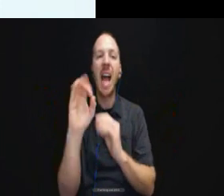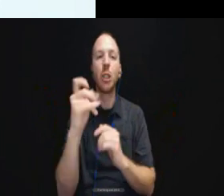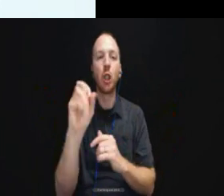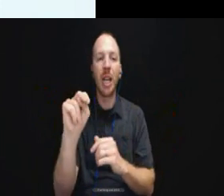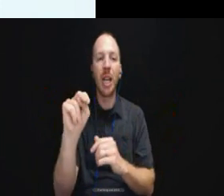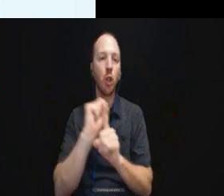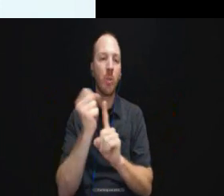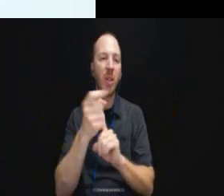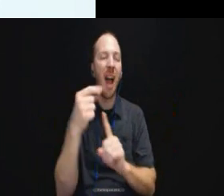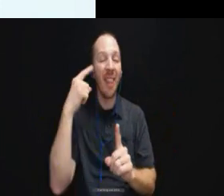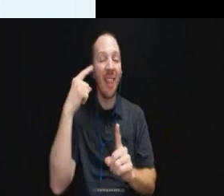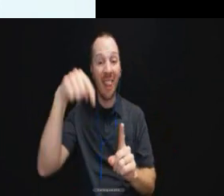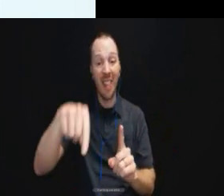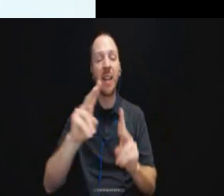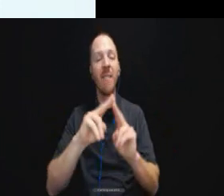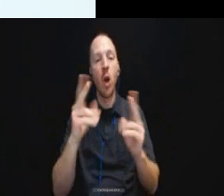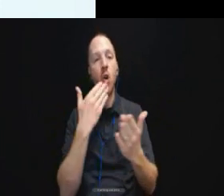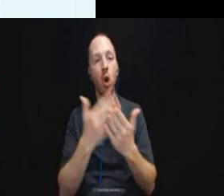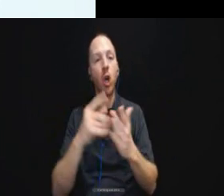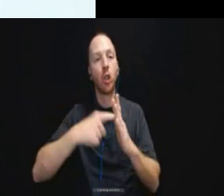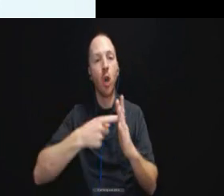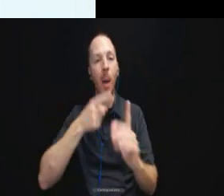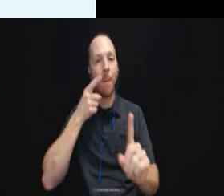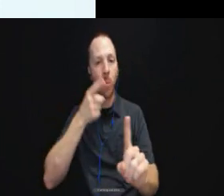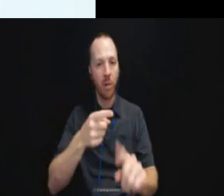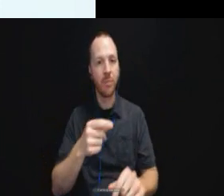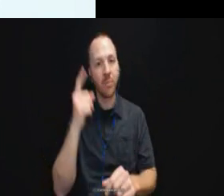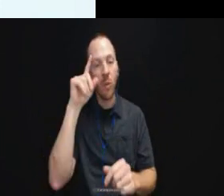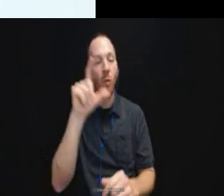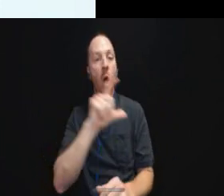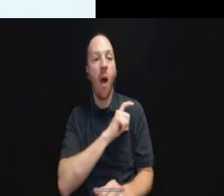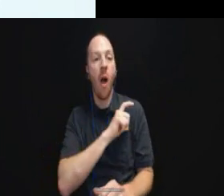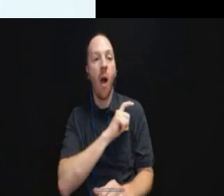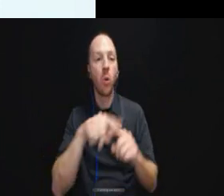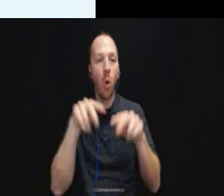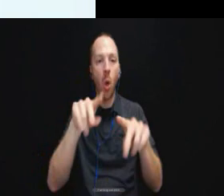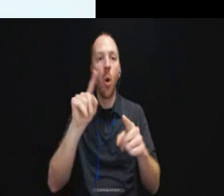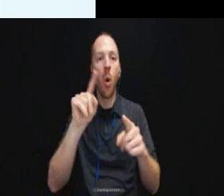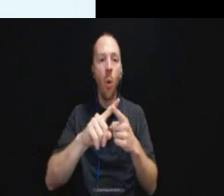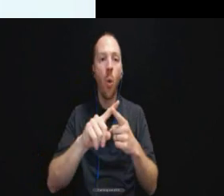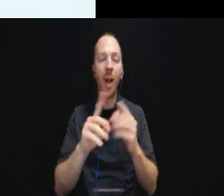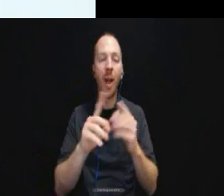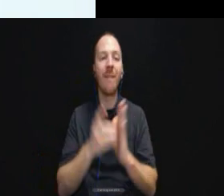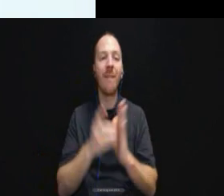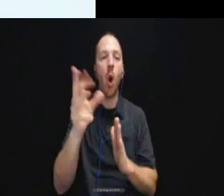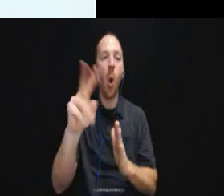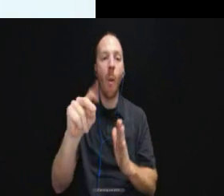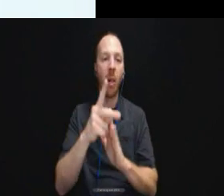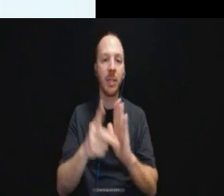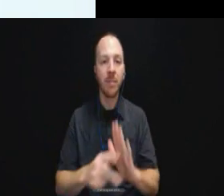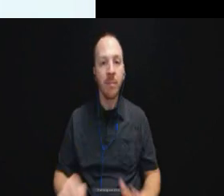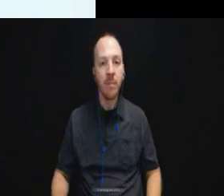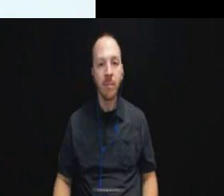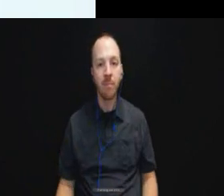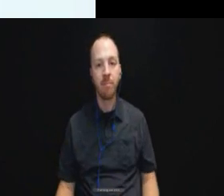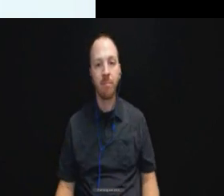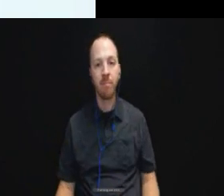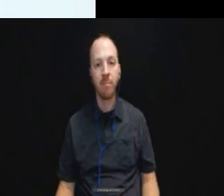I think this is kind of a good starting point for law enforcement to look at when developing your own policies.